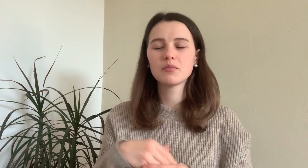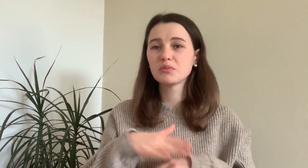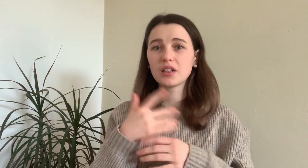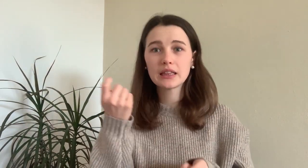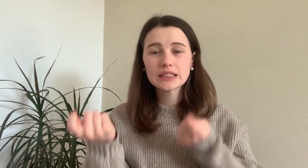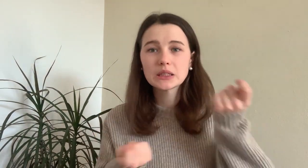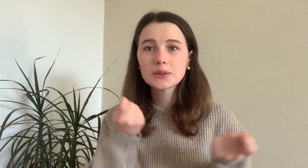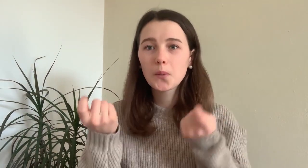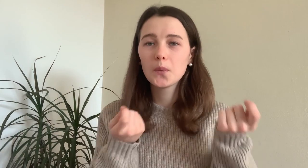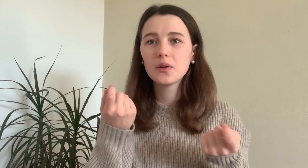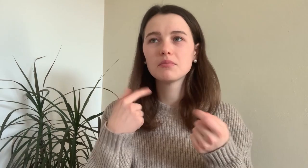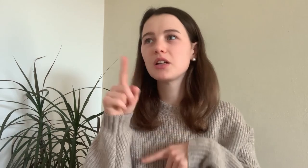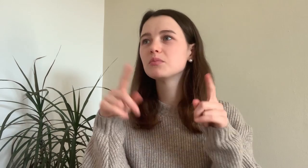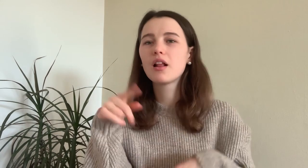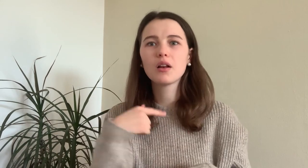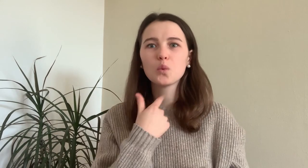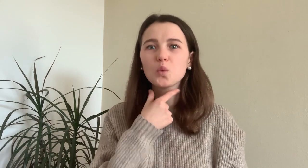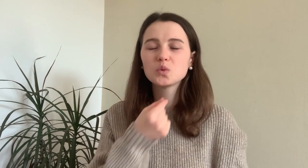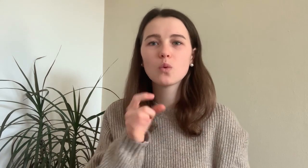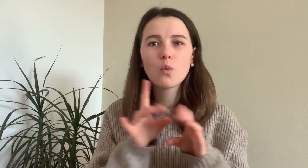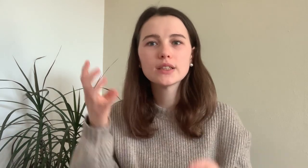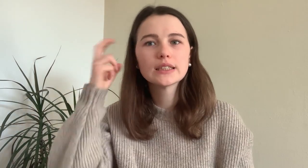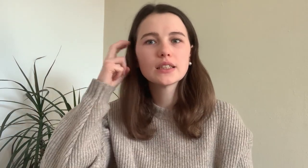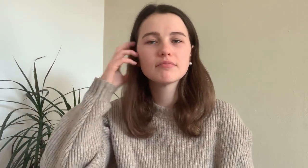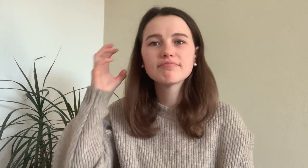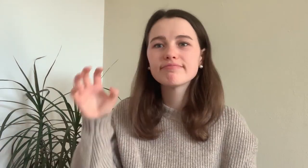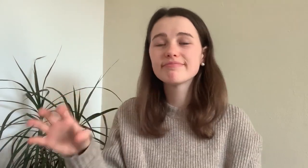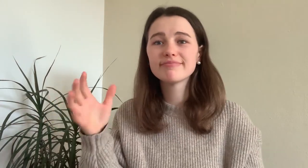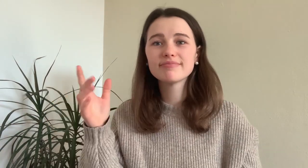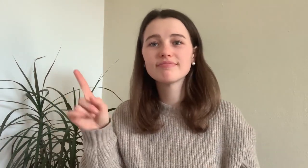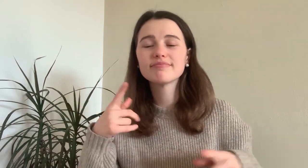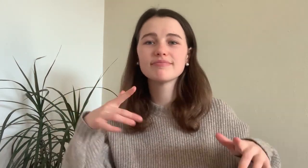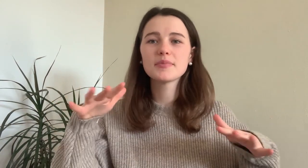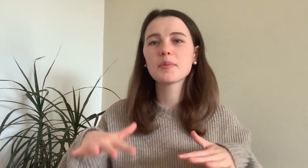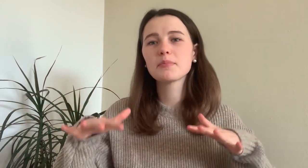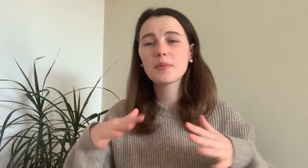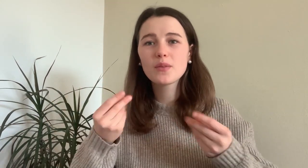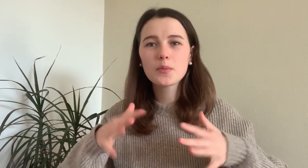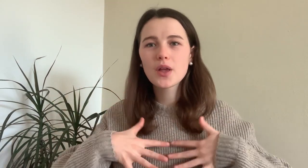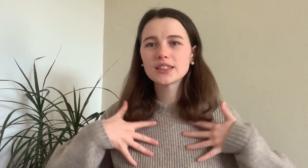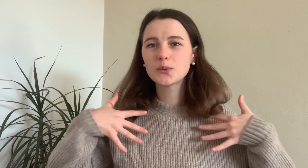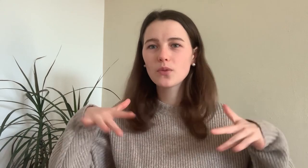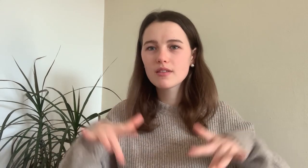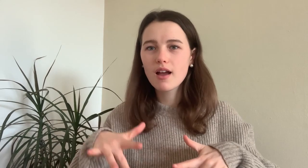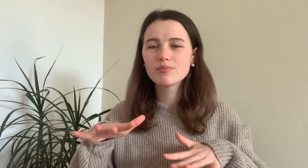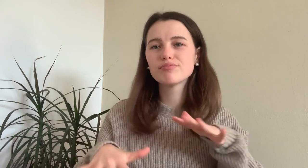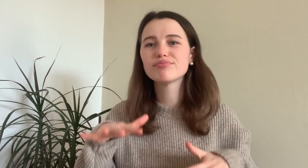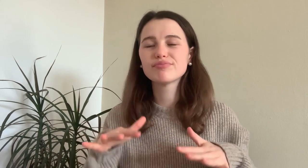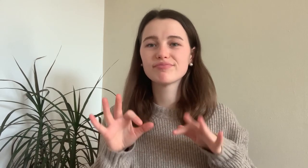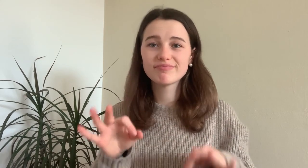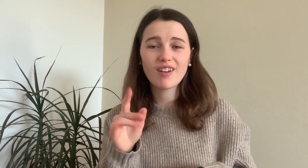If I go to the disco I actually like to go without my processor on to feel the vibrations.